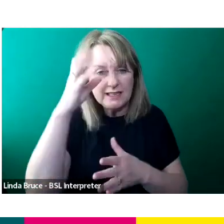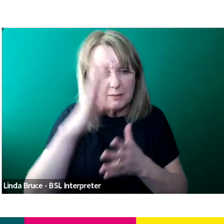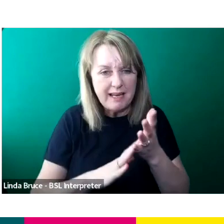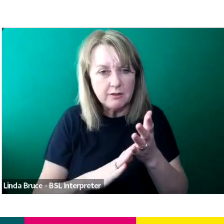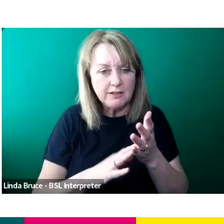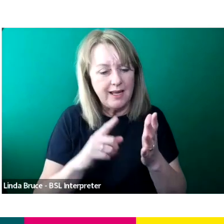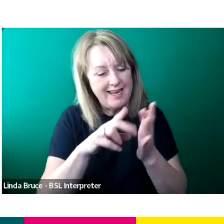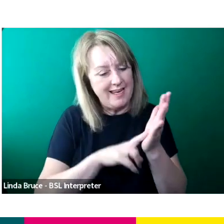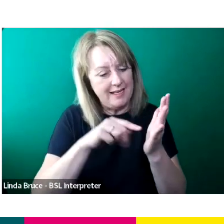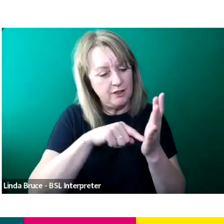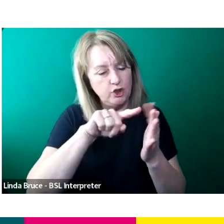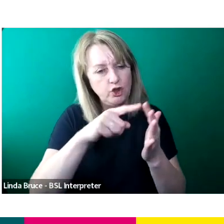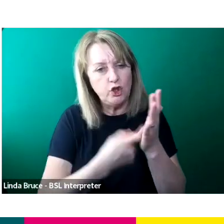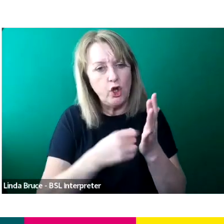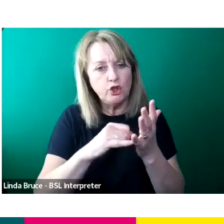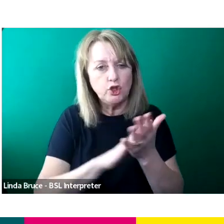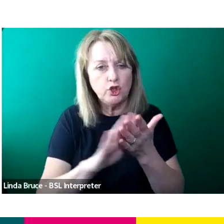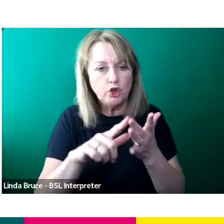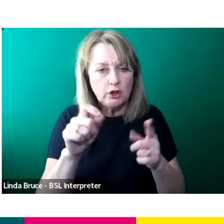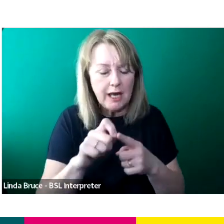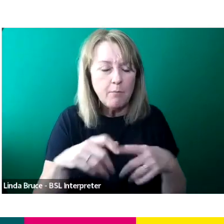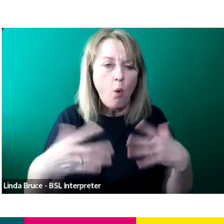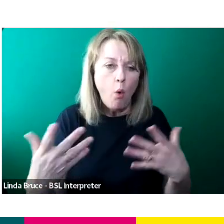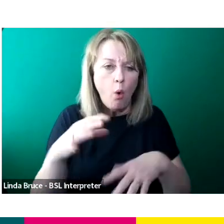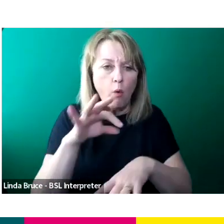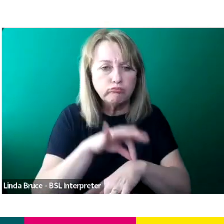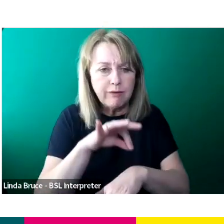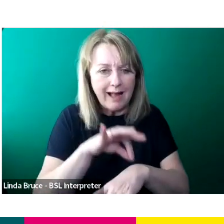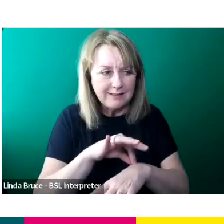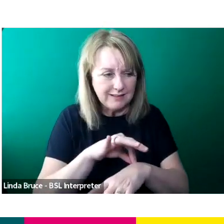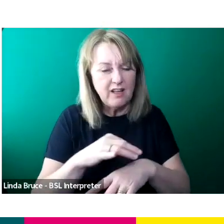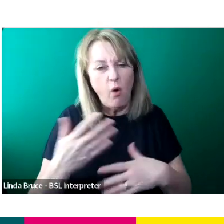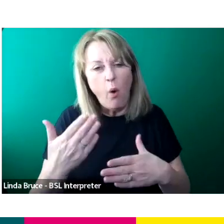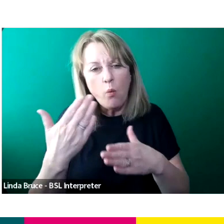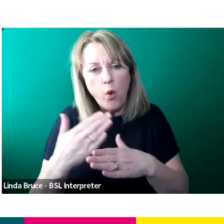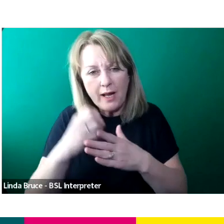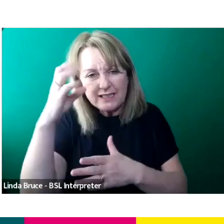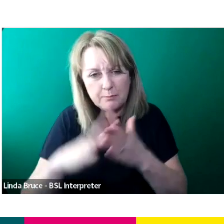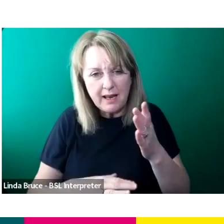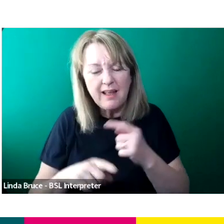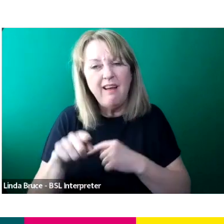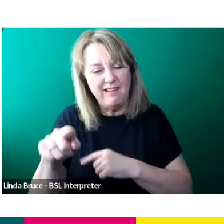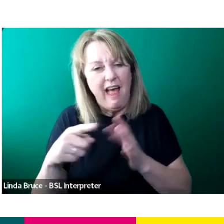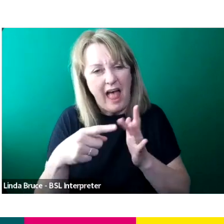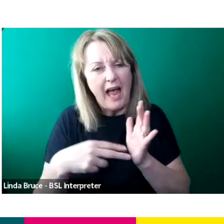like I said we want to work experience pool but I know it do internships and things like that as well.